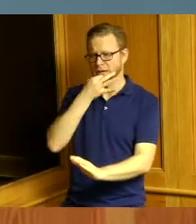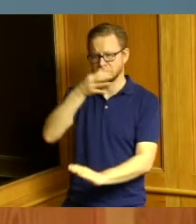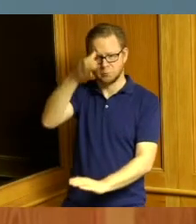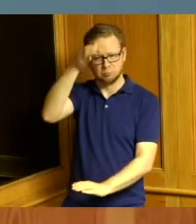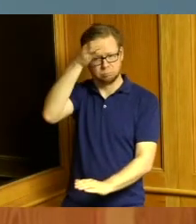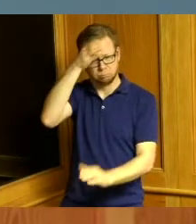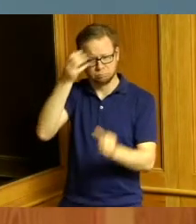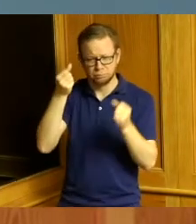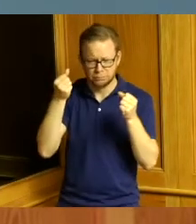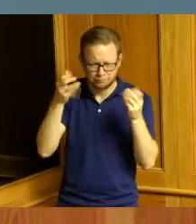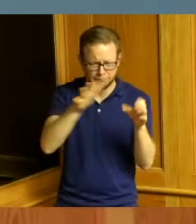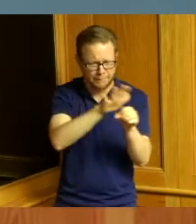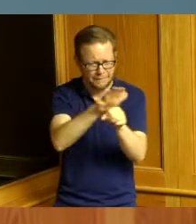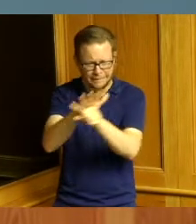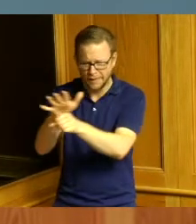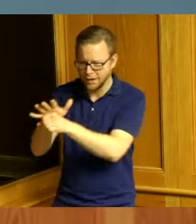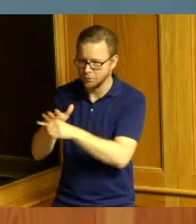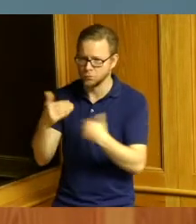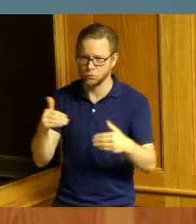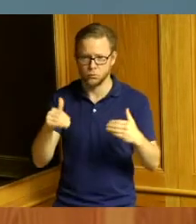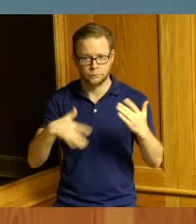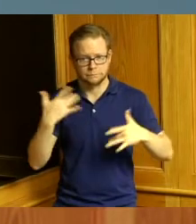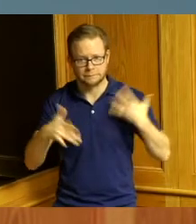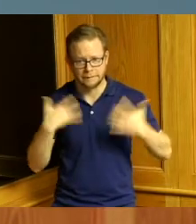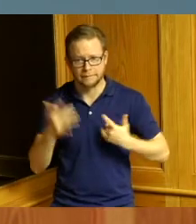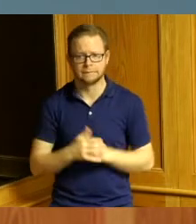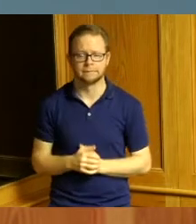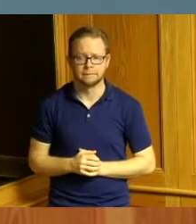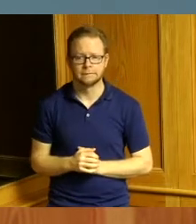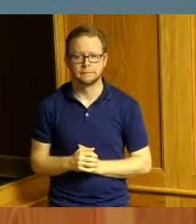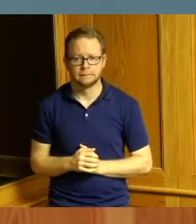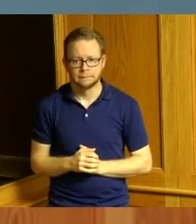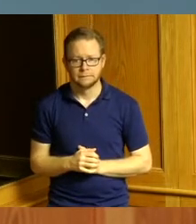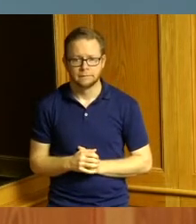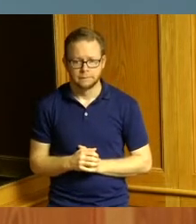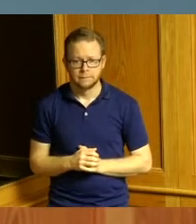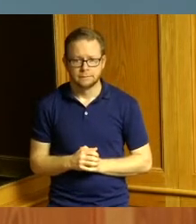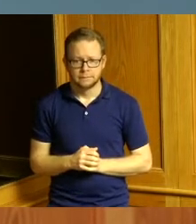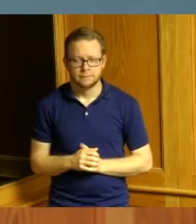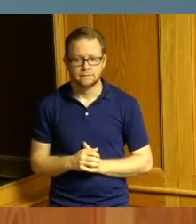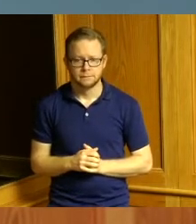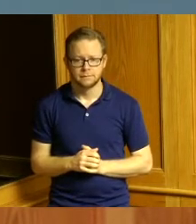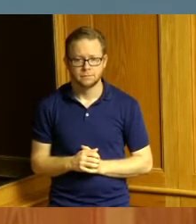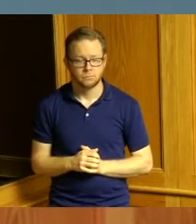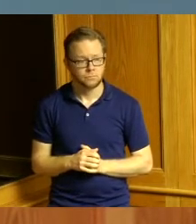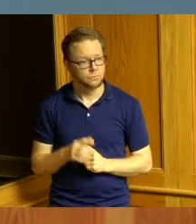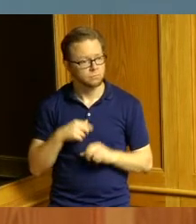also very excited about and also I'm looking forward to new ideas new initiatives